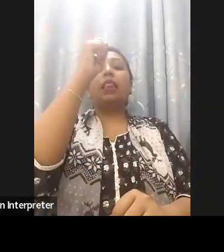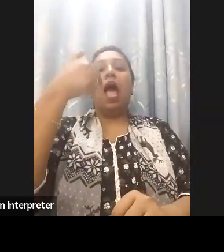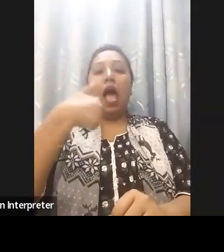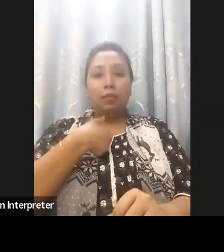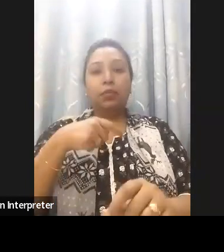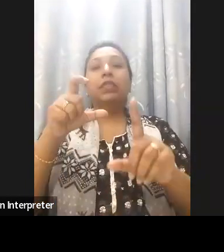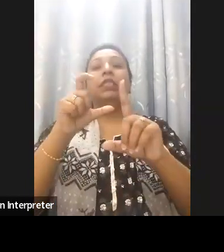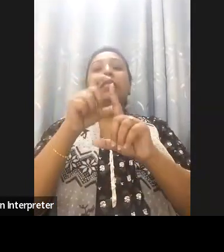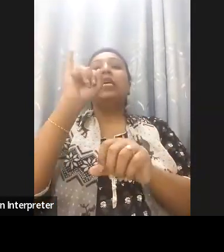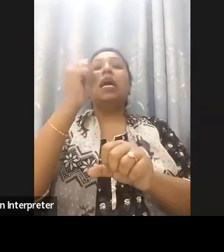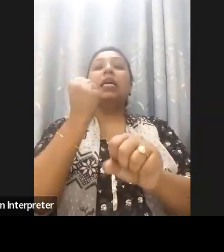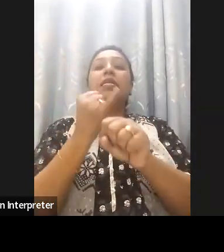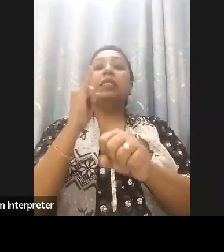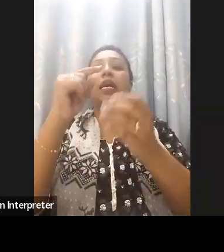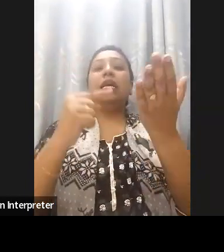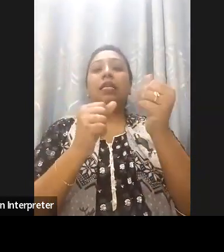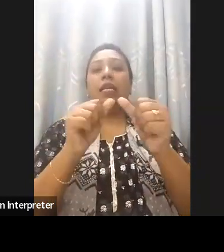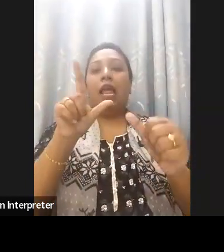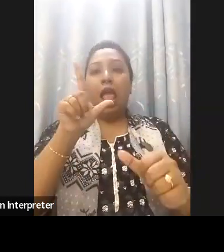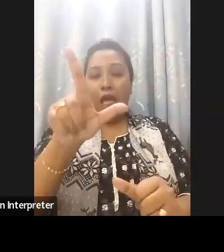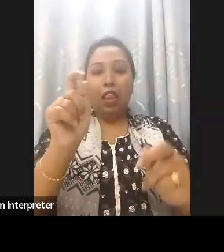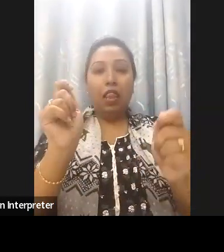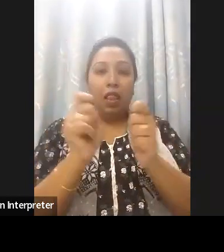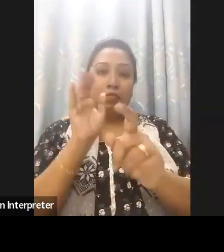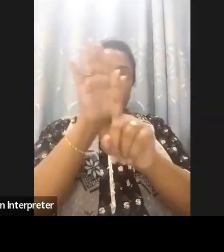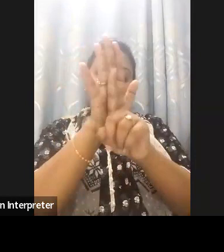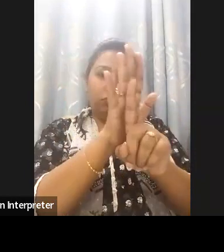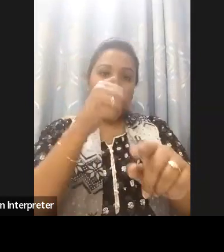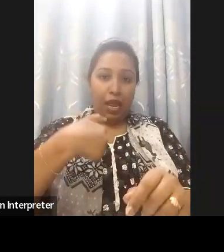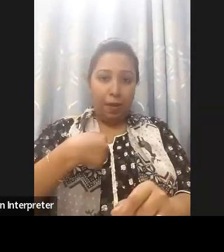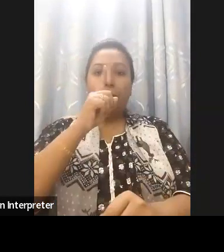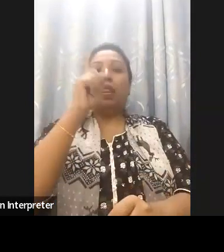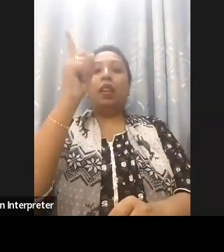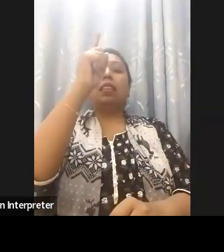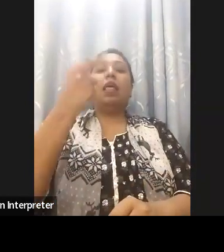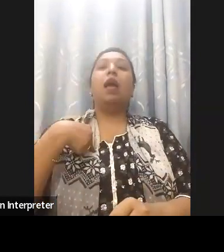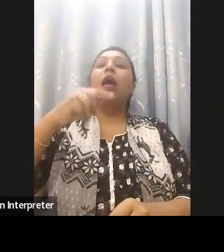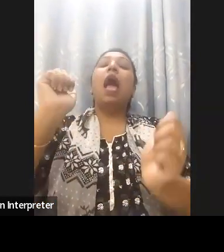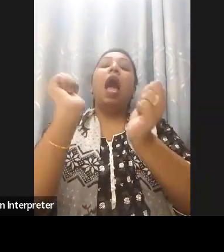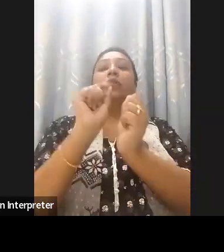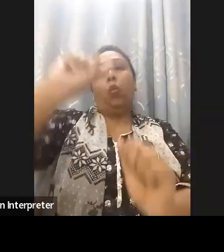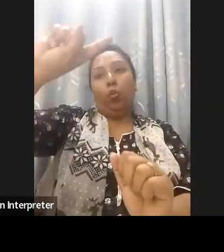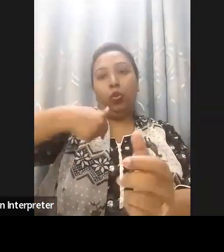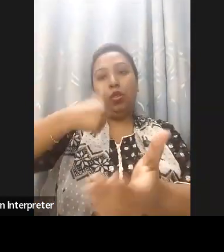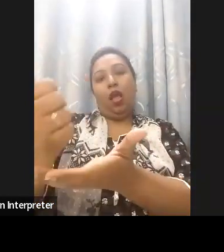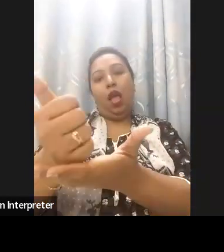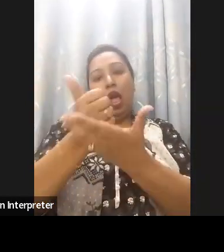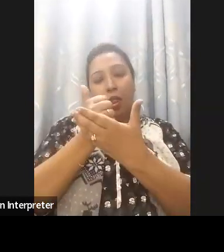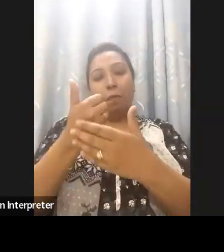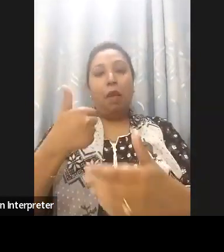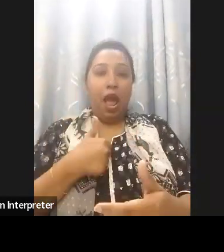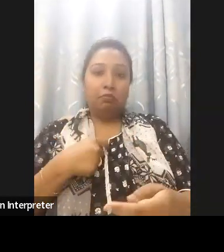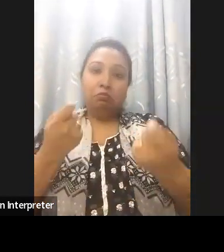Auditors and as Advocates and as promoter of the digital inclusion program. We